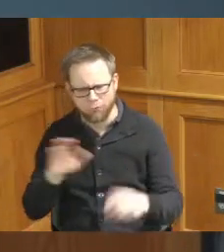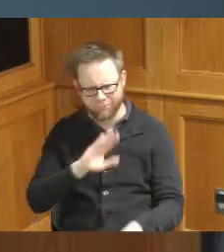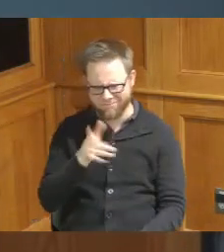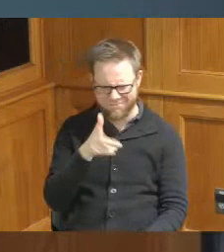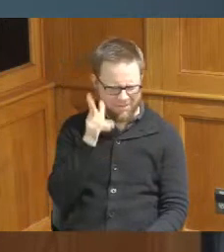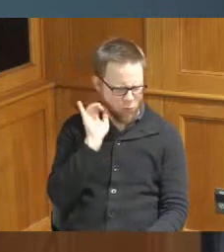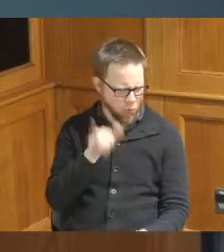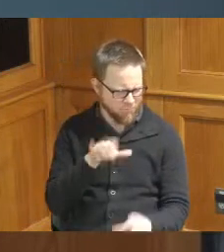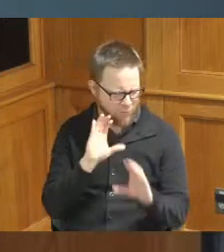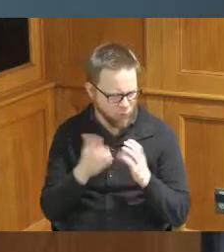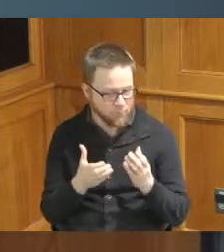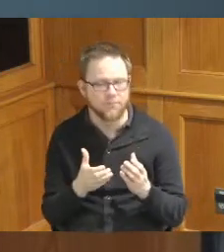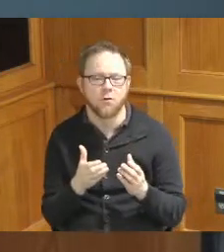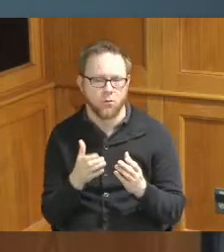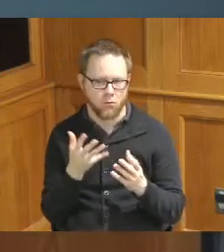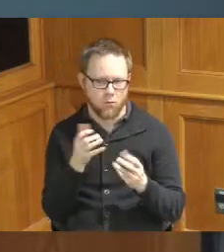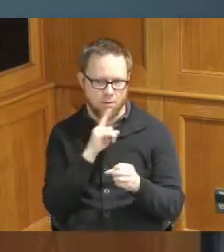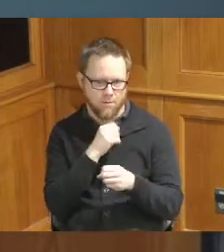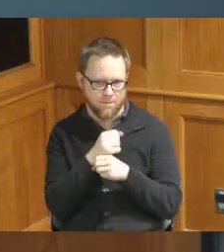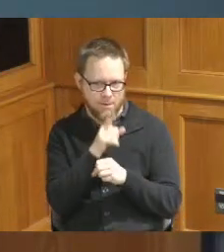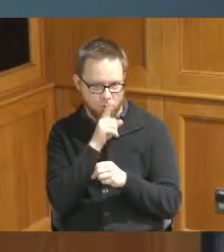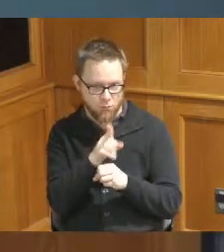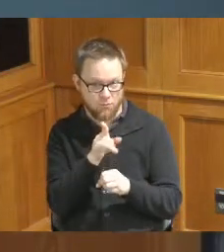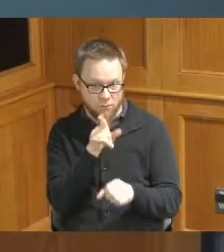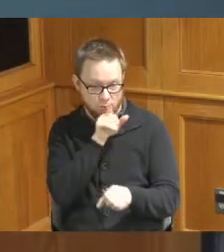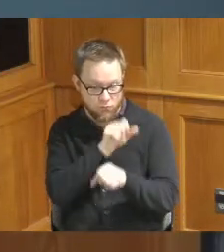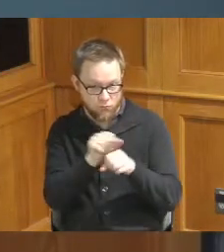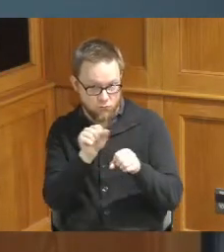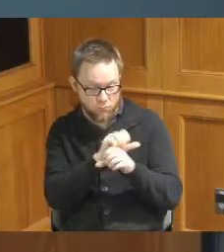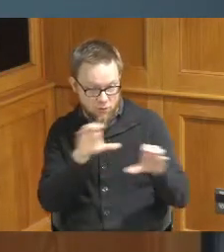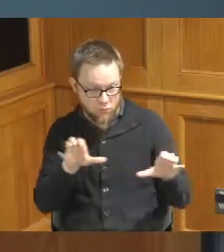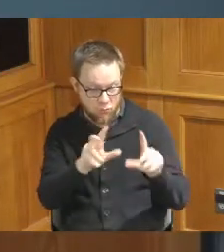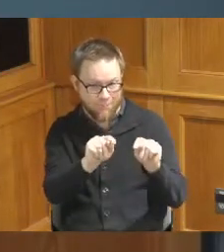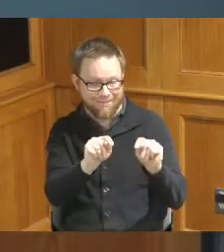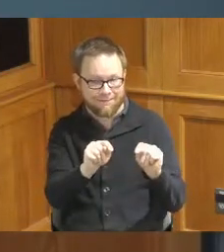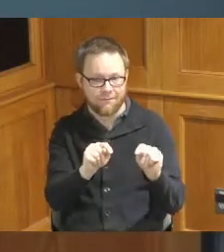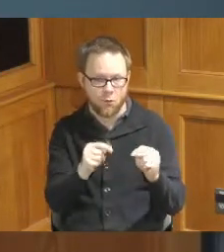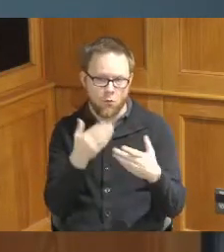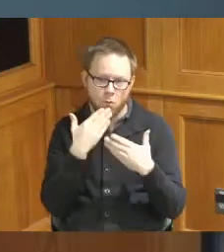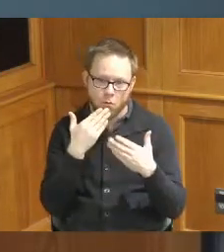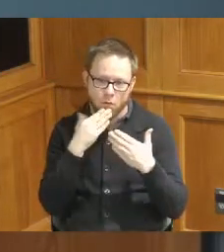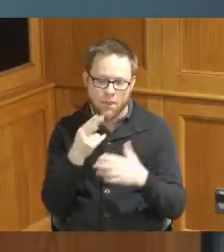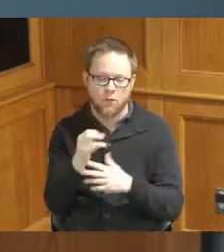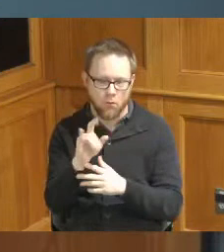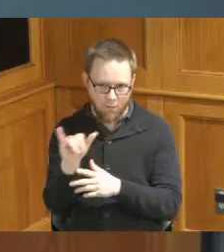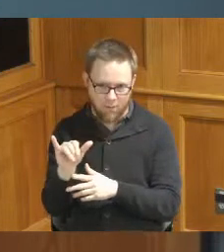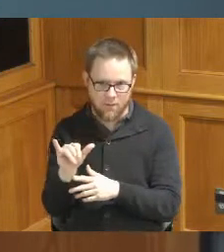so we want to make sure of that so thank you so much Holly for staying on top of them Commissioner